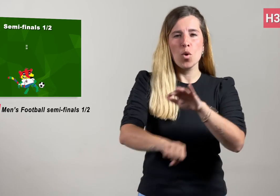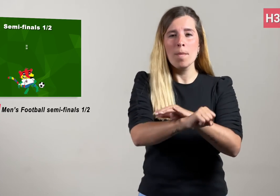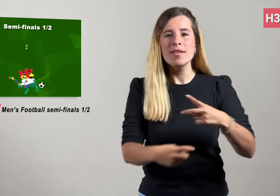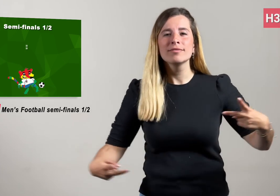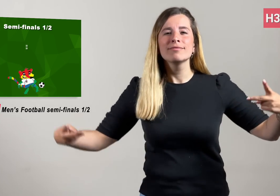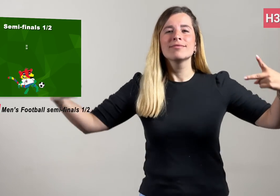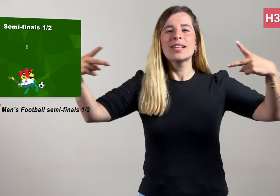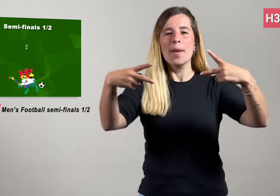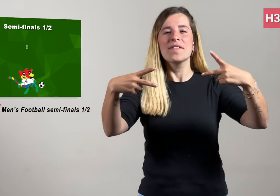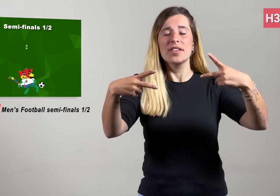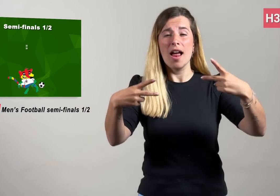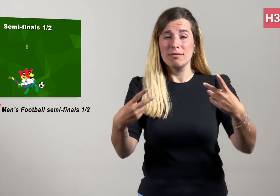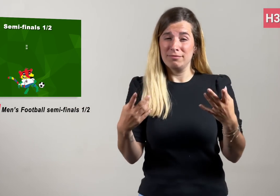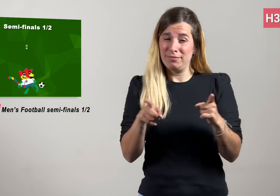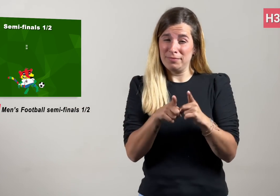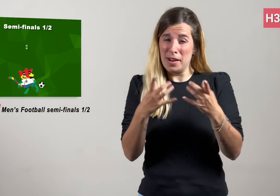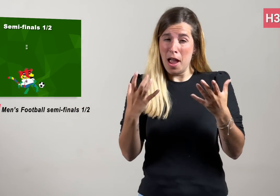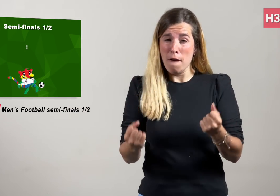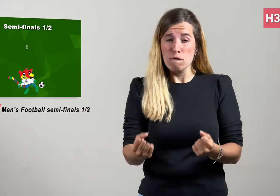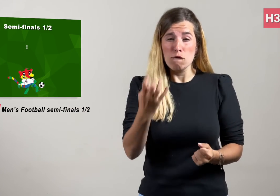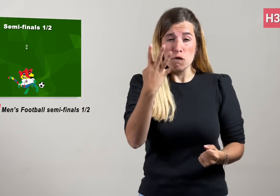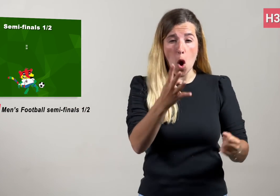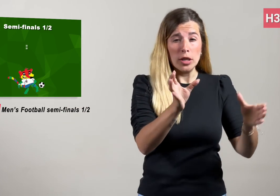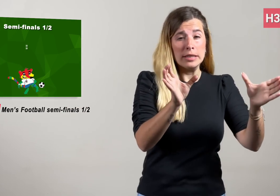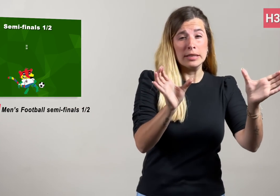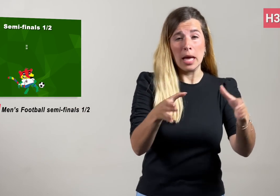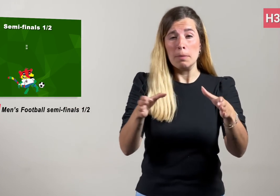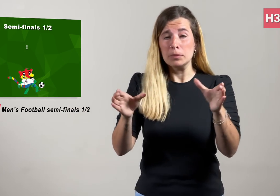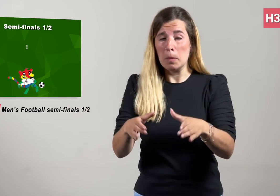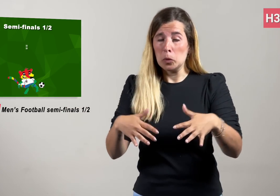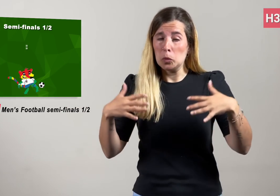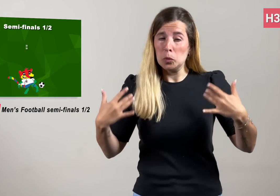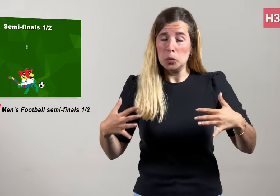to savor with four teams popping